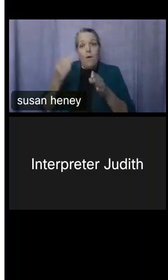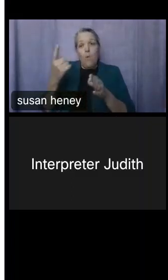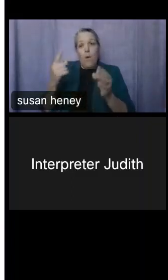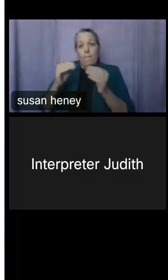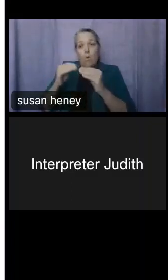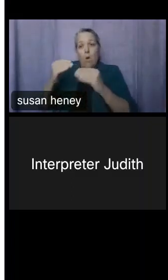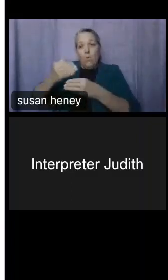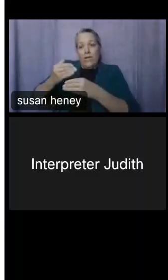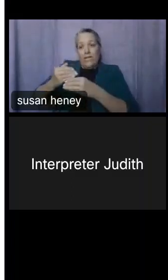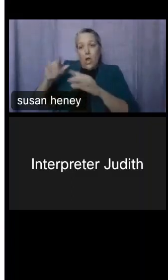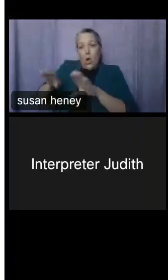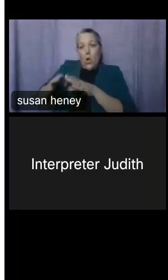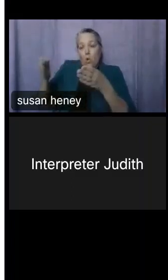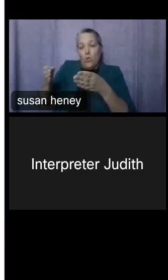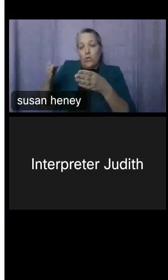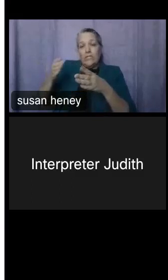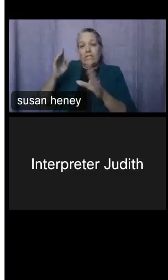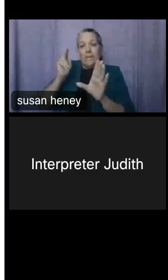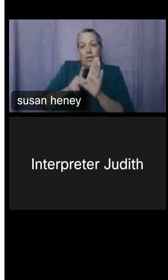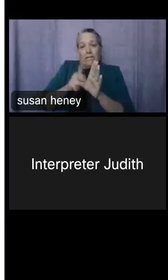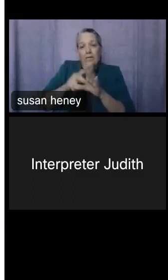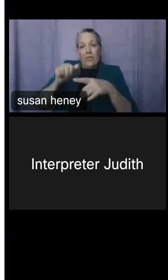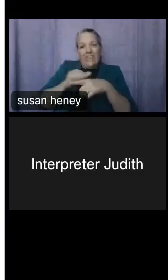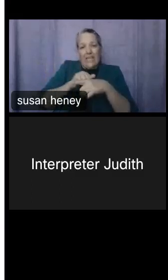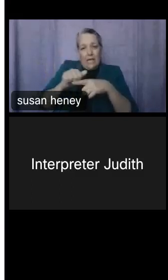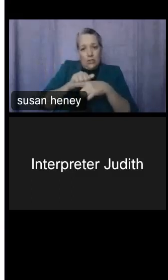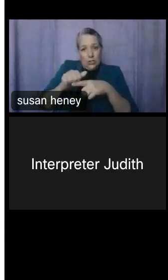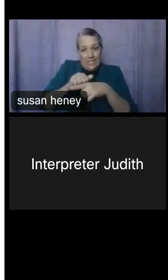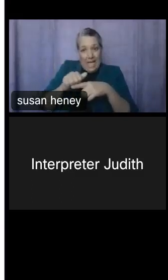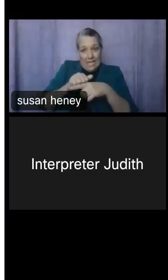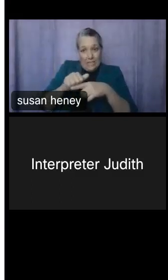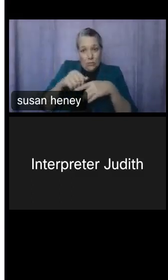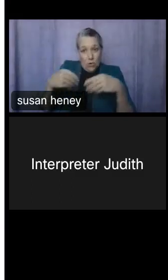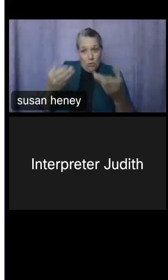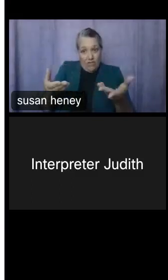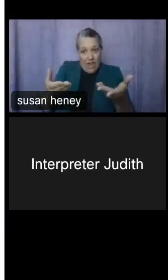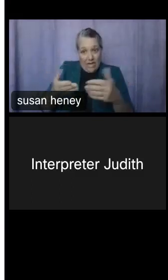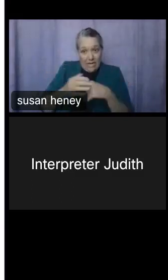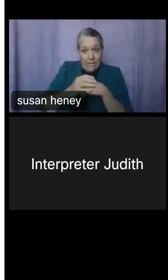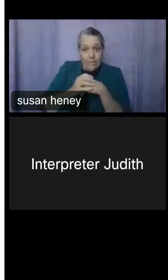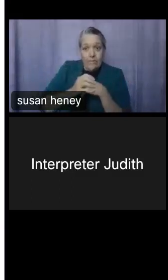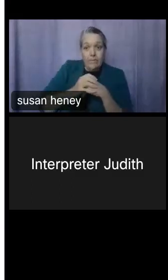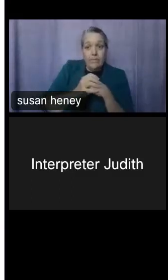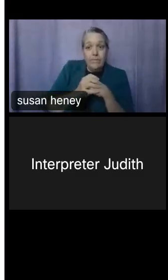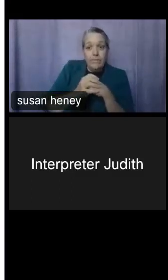in the exercises. Before I introduce today's speakers, let's